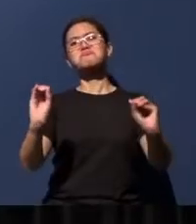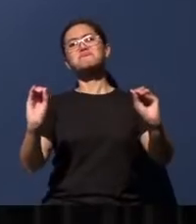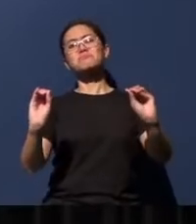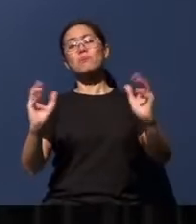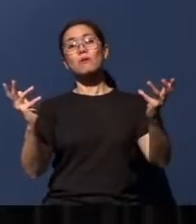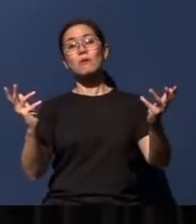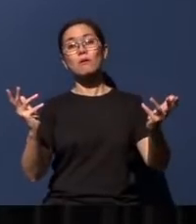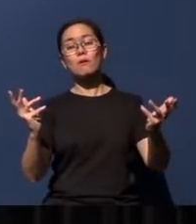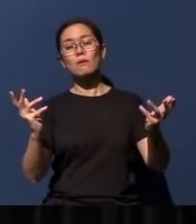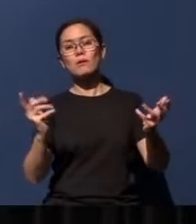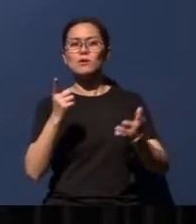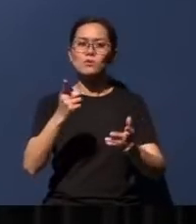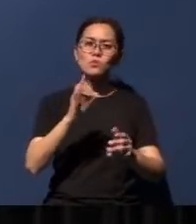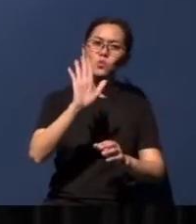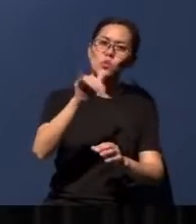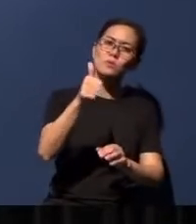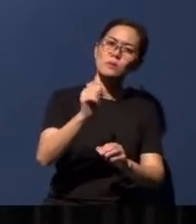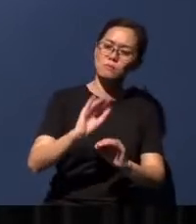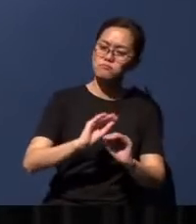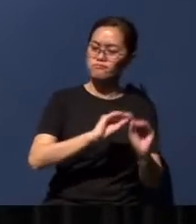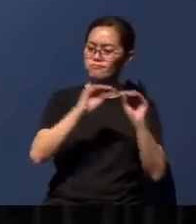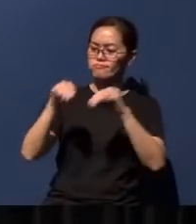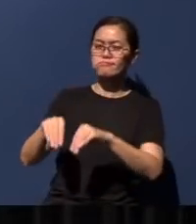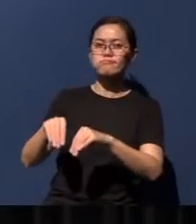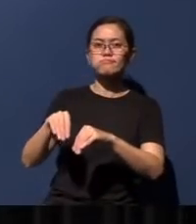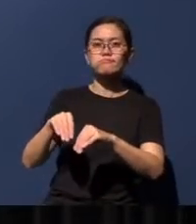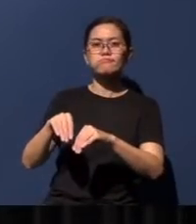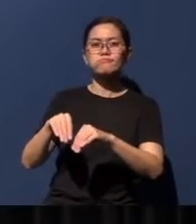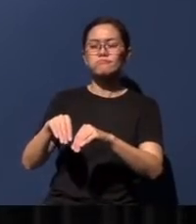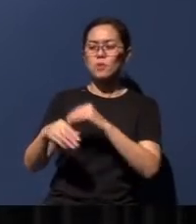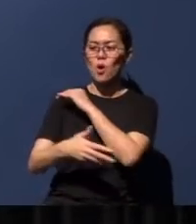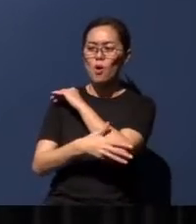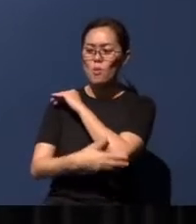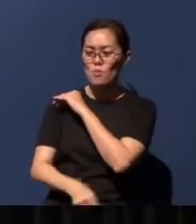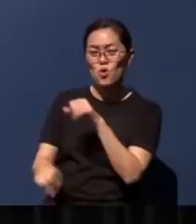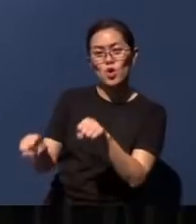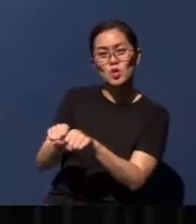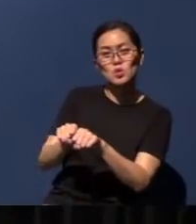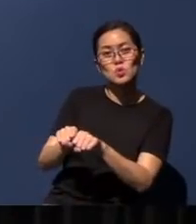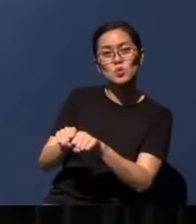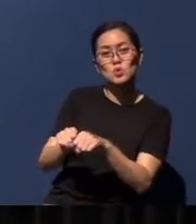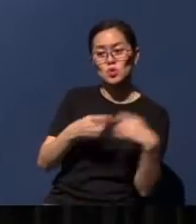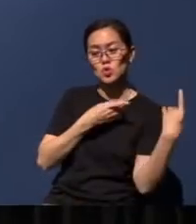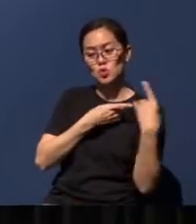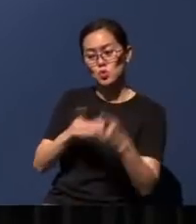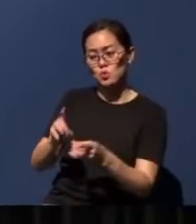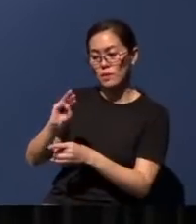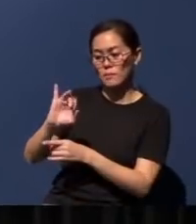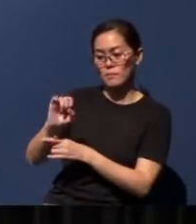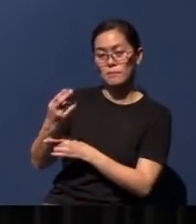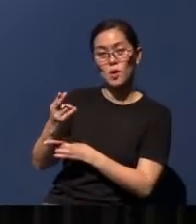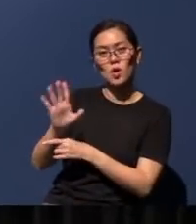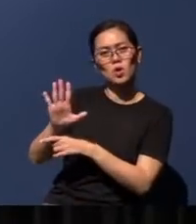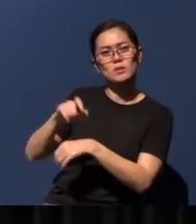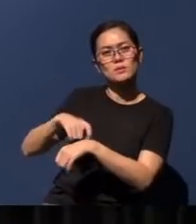You put yourself in the shoes of the poor in Micah's time, you know, living in fear